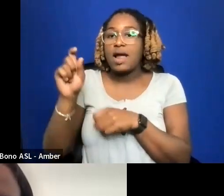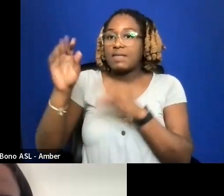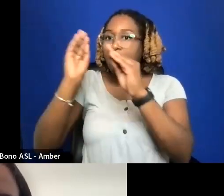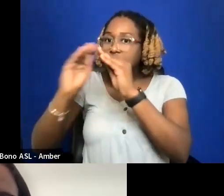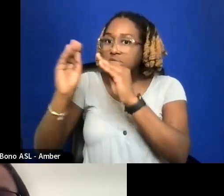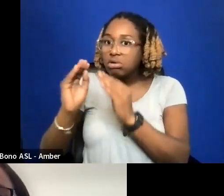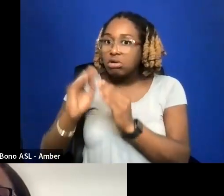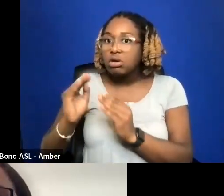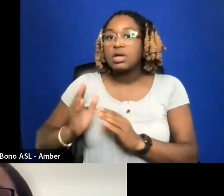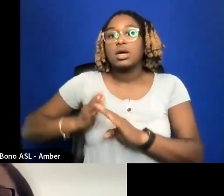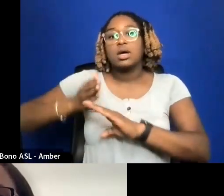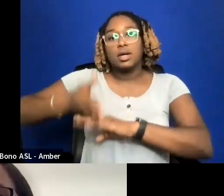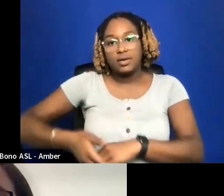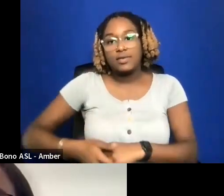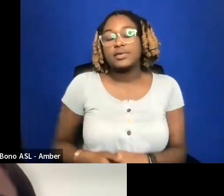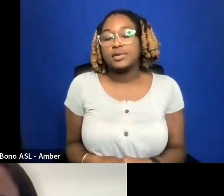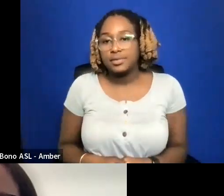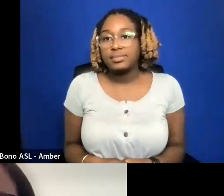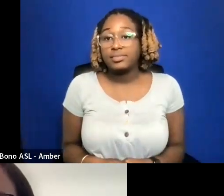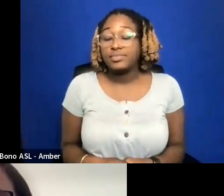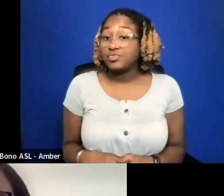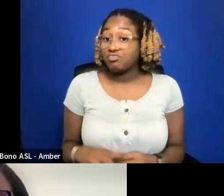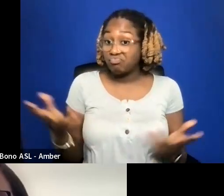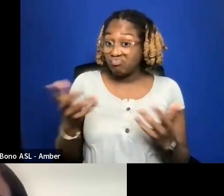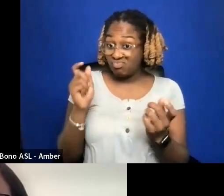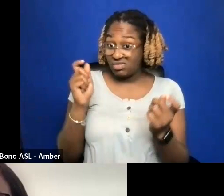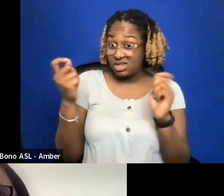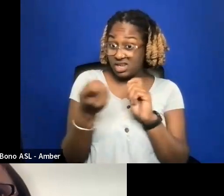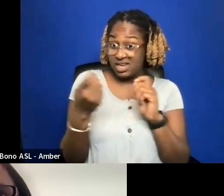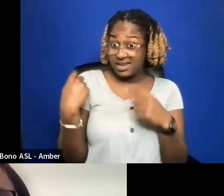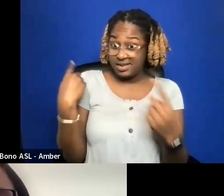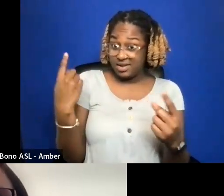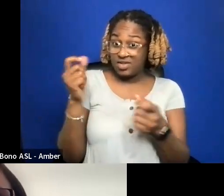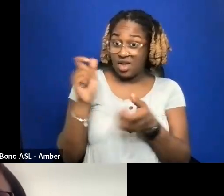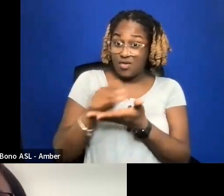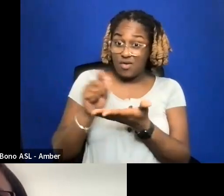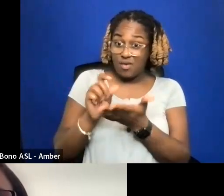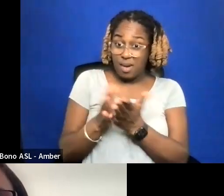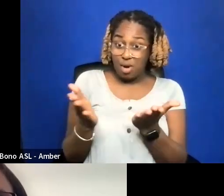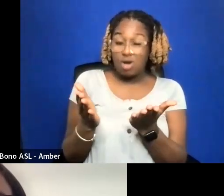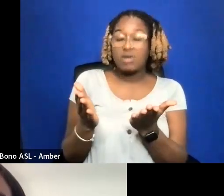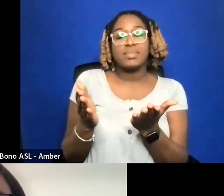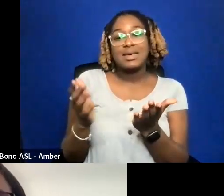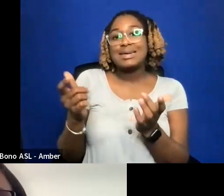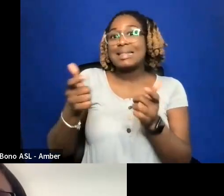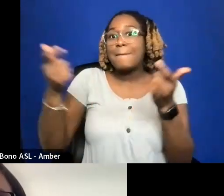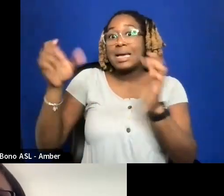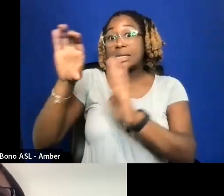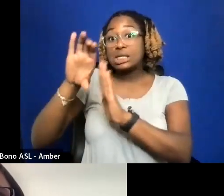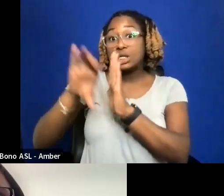FOR WHAT HAS CHANGED SINCE I WROTE MY BOOK, THE BIGGEST CHAPTER THAT HAS CHANGE ASKED CHAPTER 4